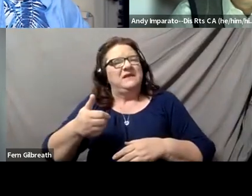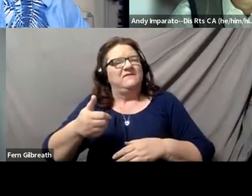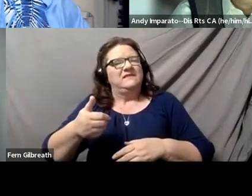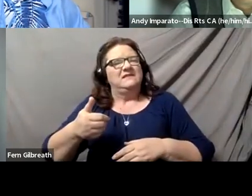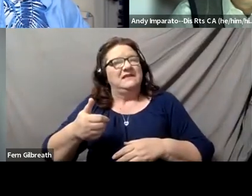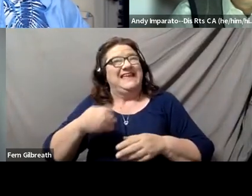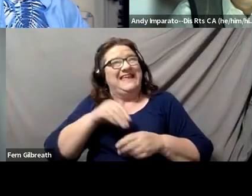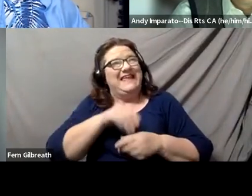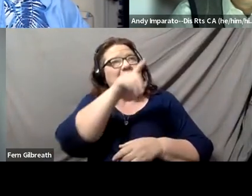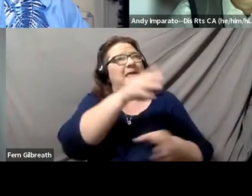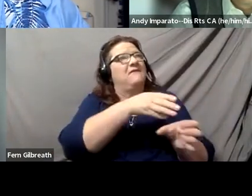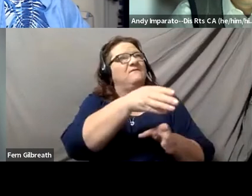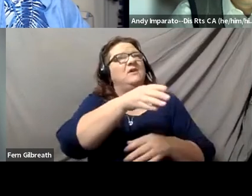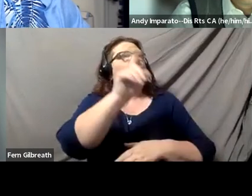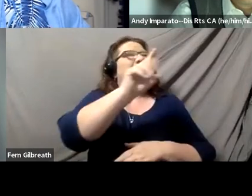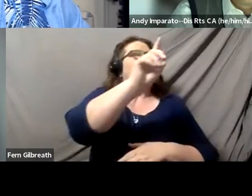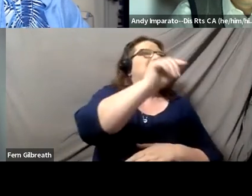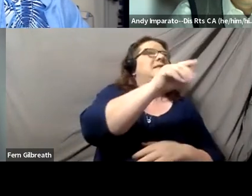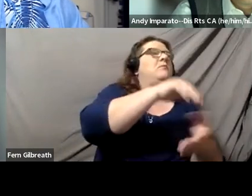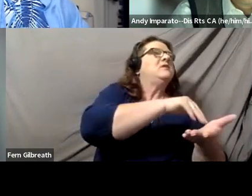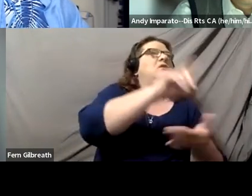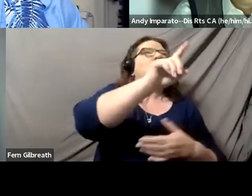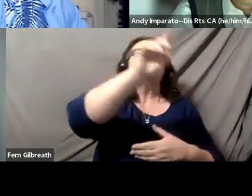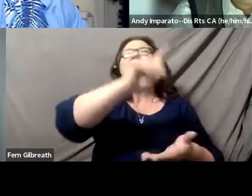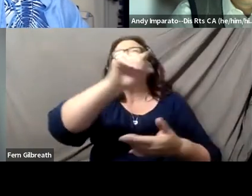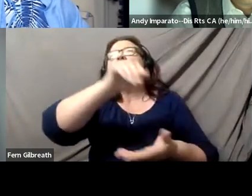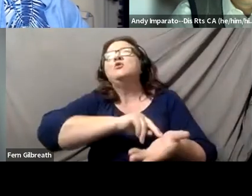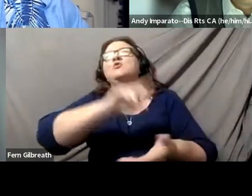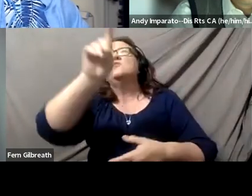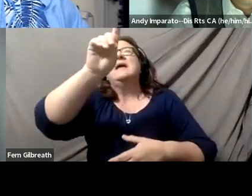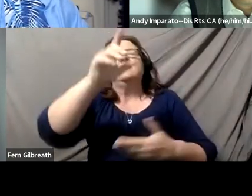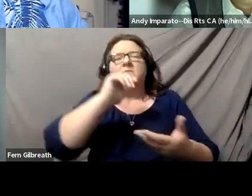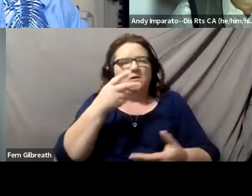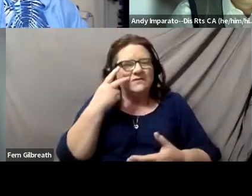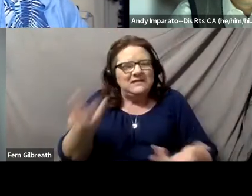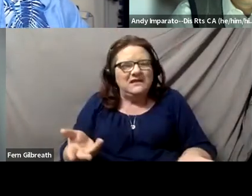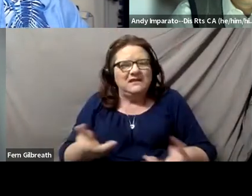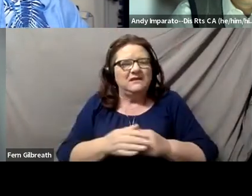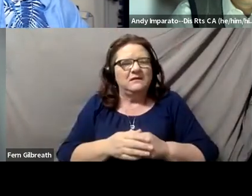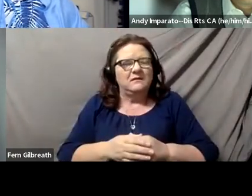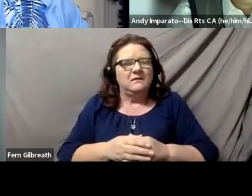So I think it's really, we need to dig down deep.